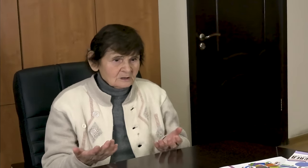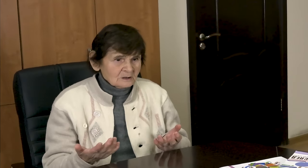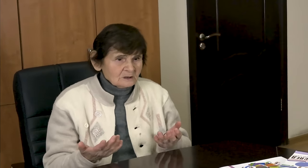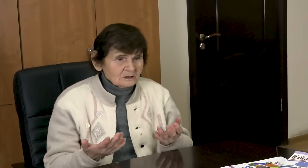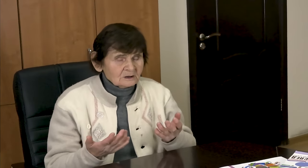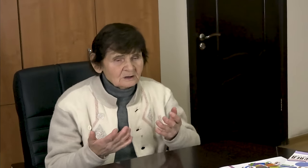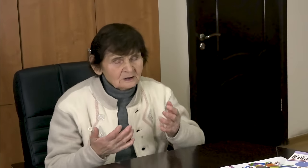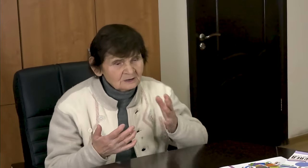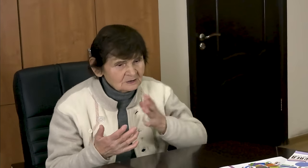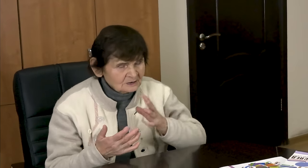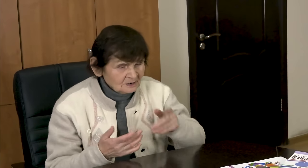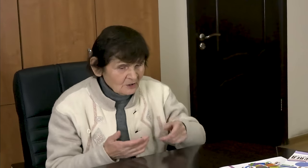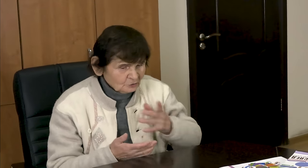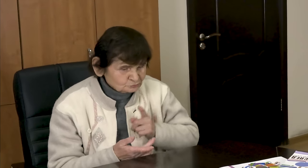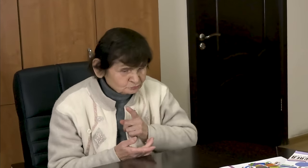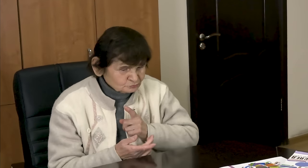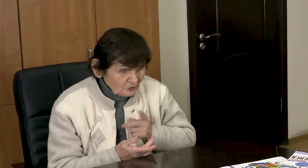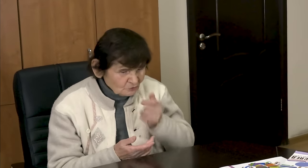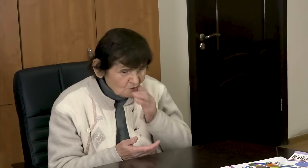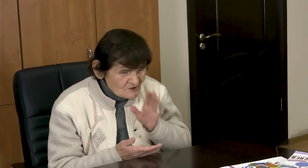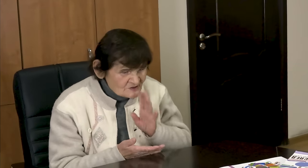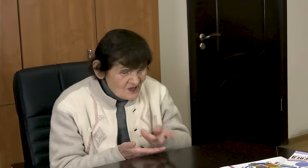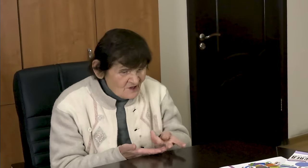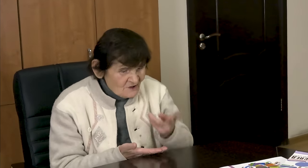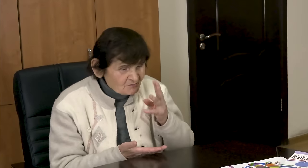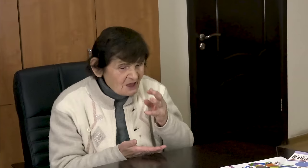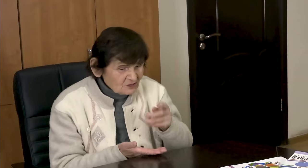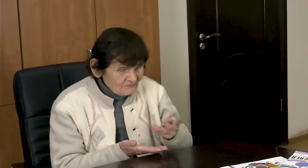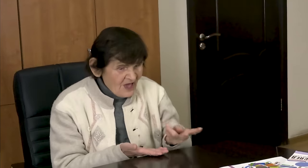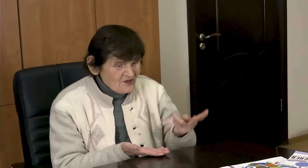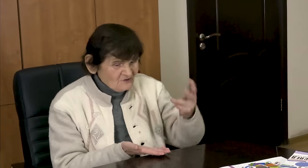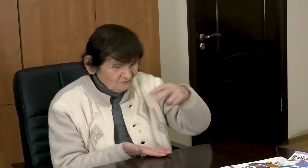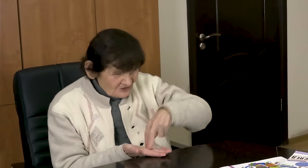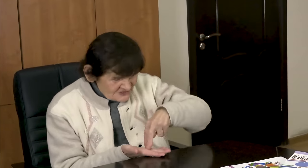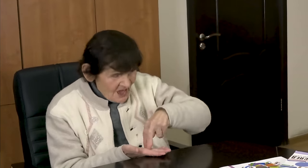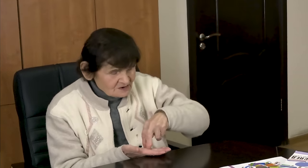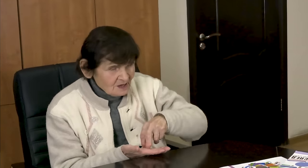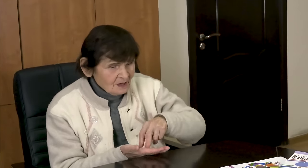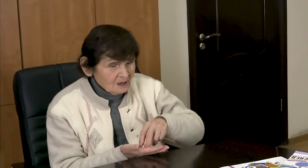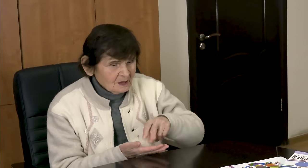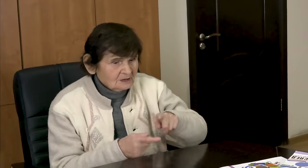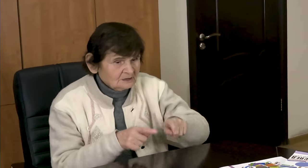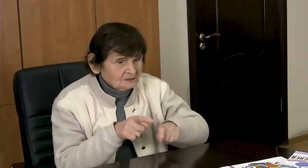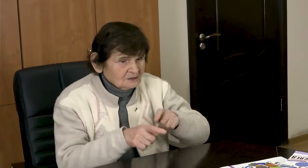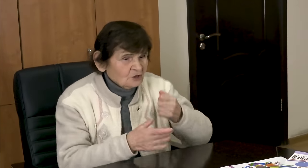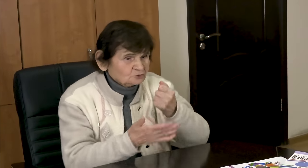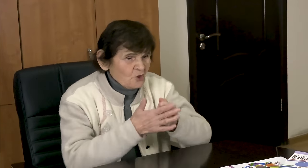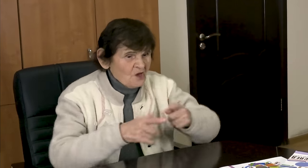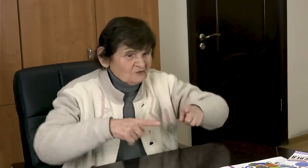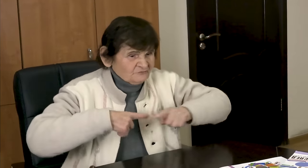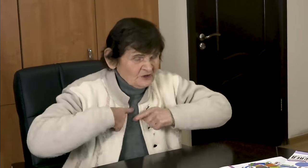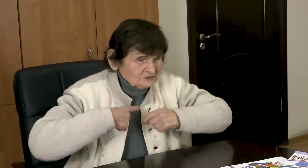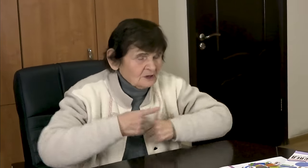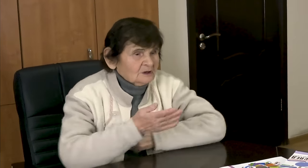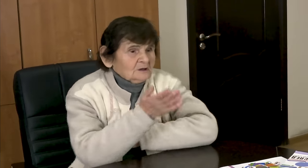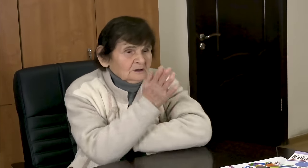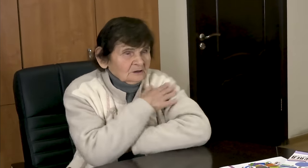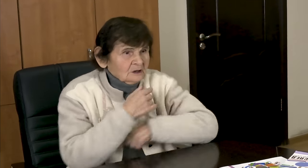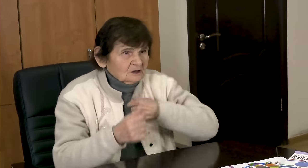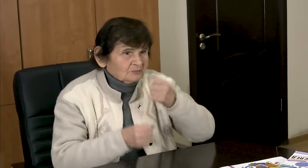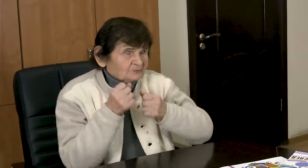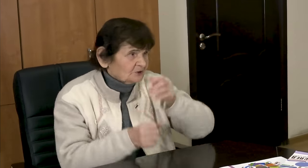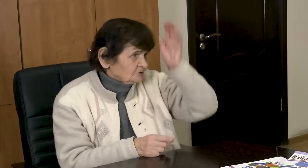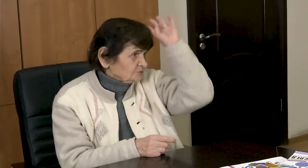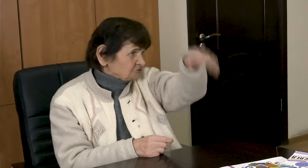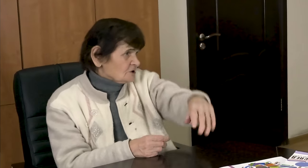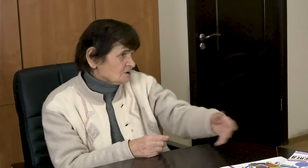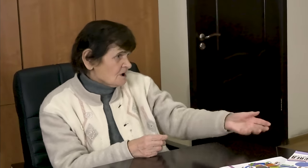I had to wait for Melnikova to get up, reach the finish line and pass the baton to me.